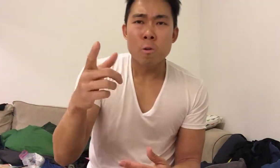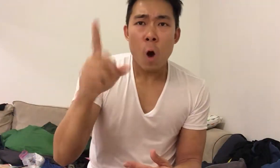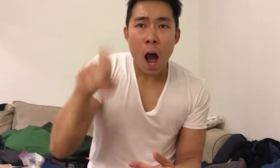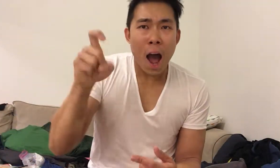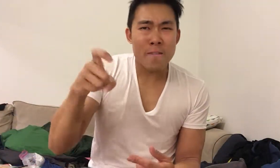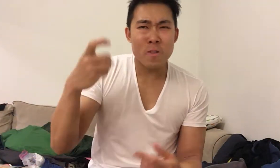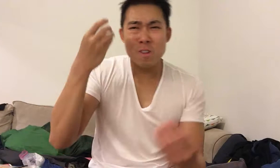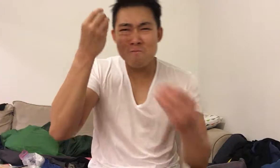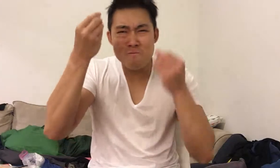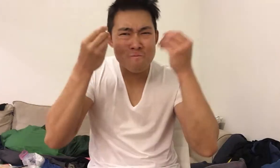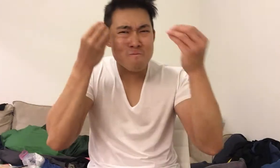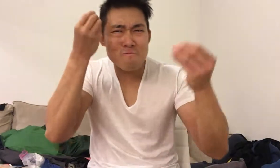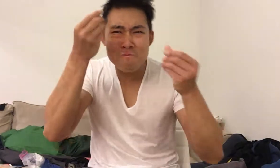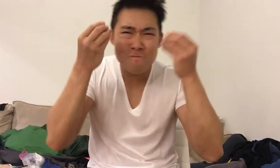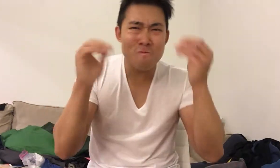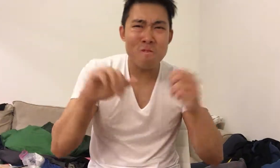You really have to think about what you want to achieve in your life.